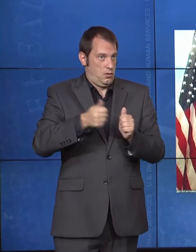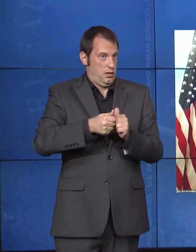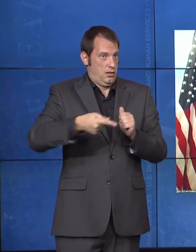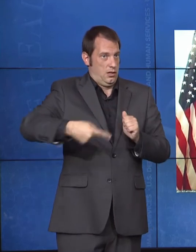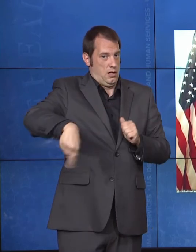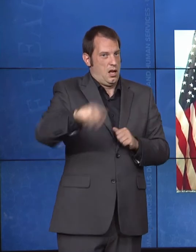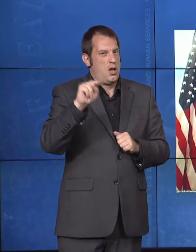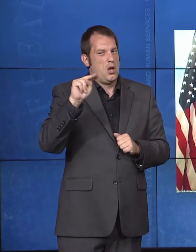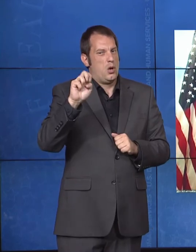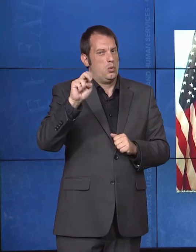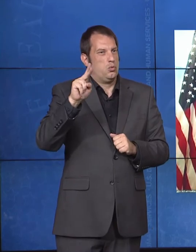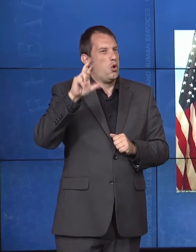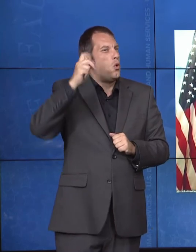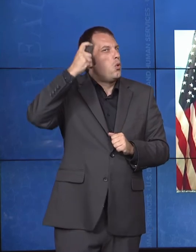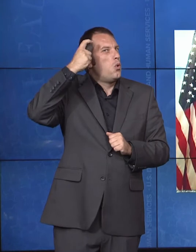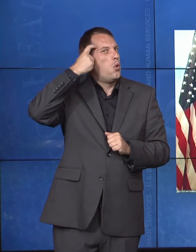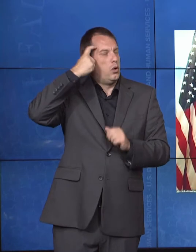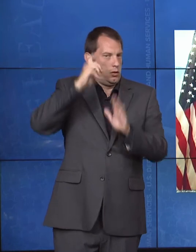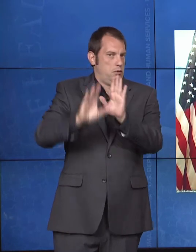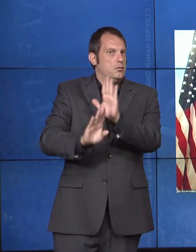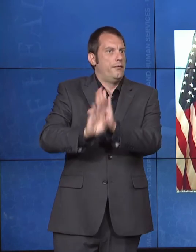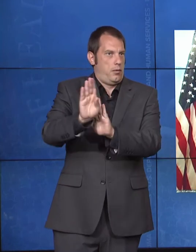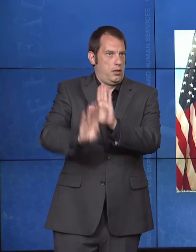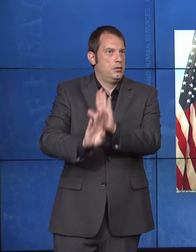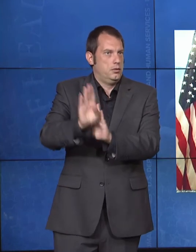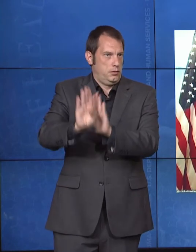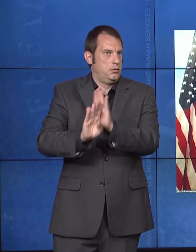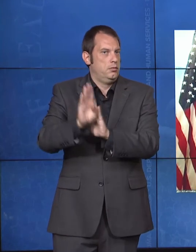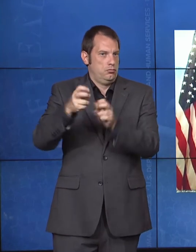through our Indian Health Service, Indian children's program.